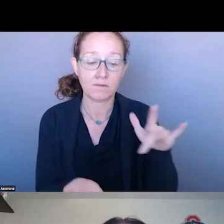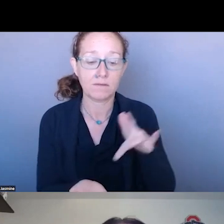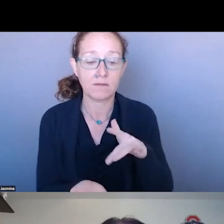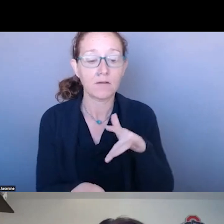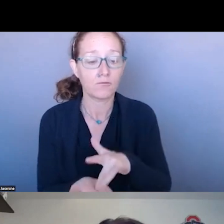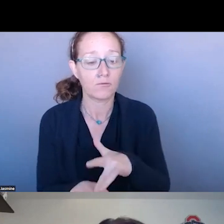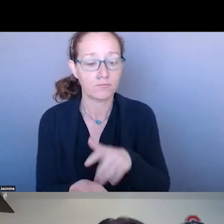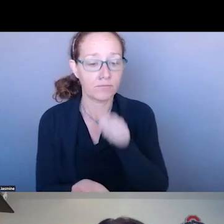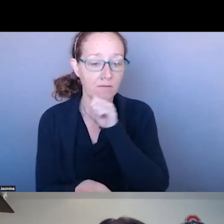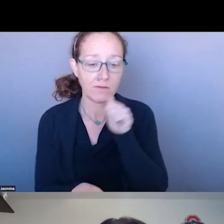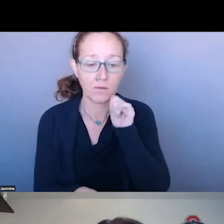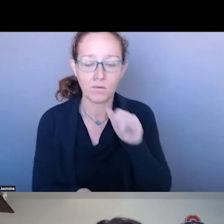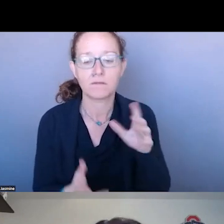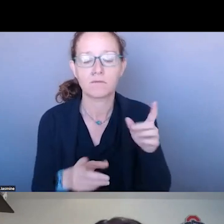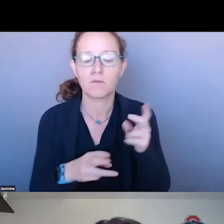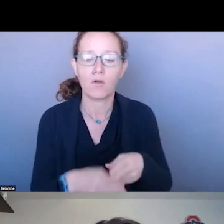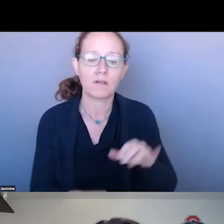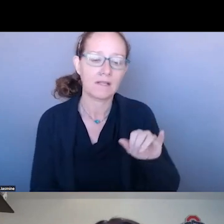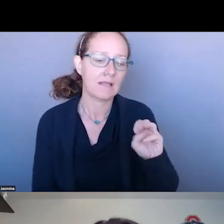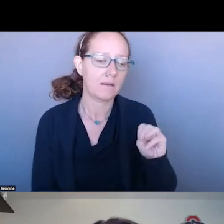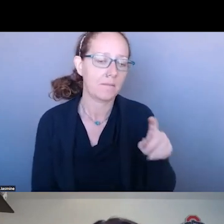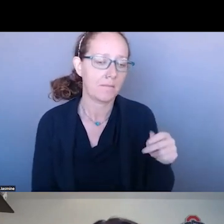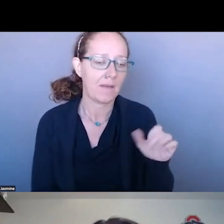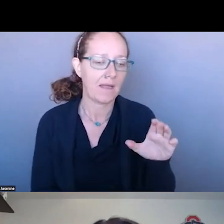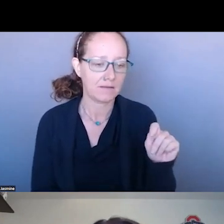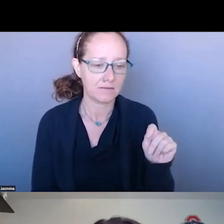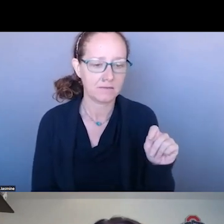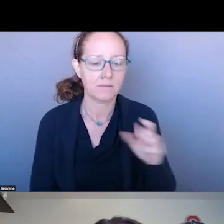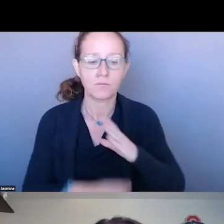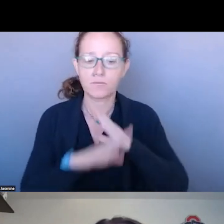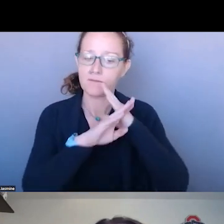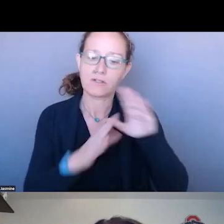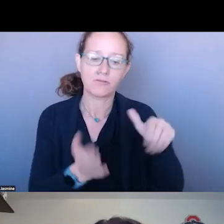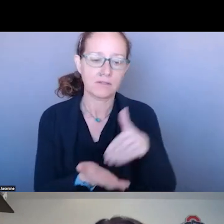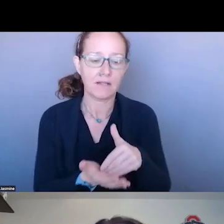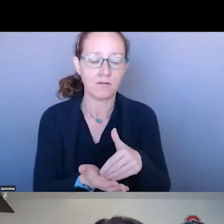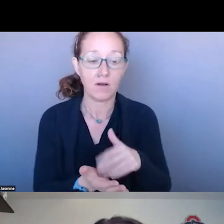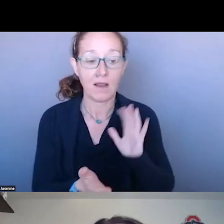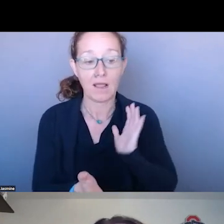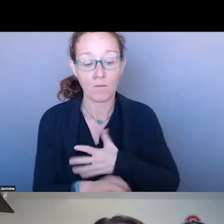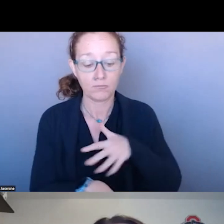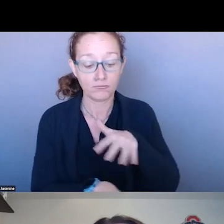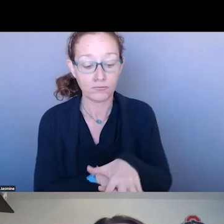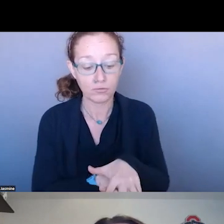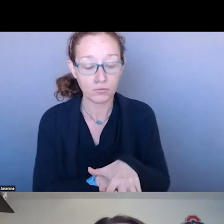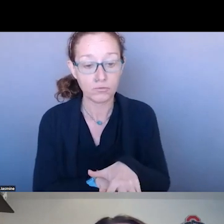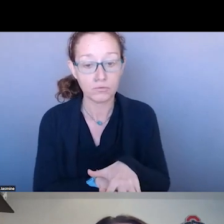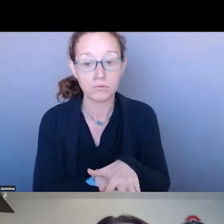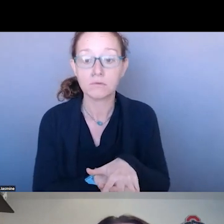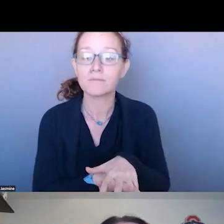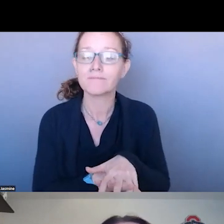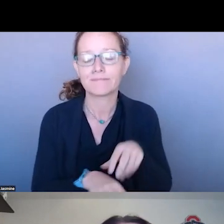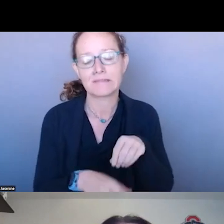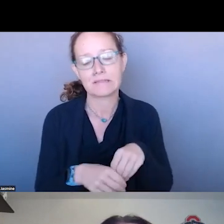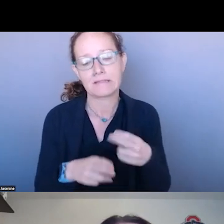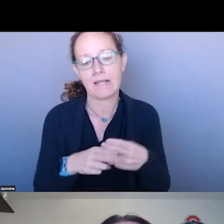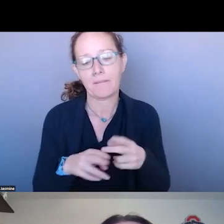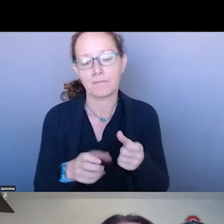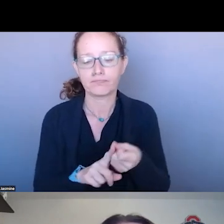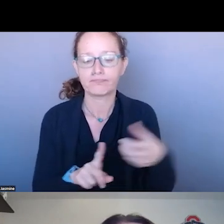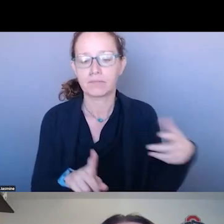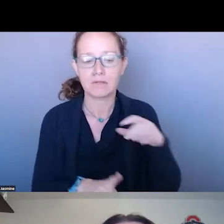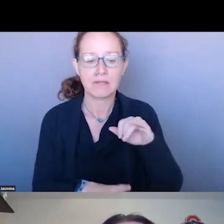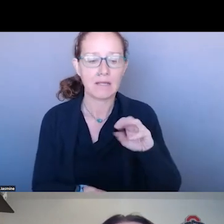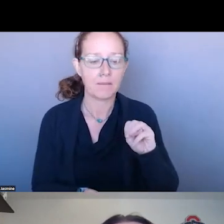OUR ROOTS ARE IN OUR NAME. EMPACT STANDS FOR EMERGENCY MOBILE